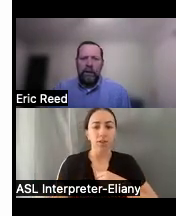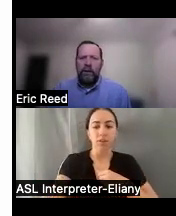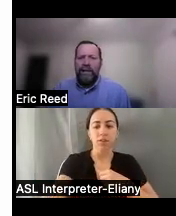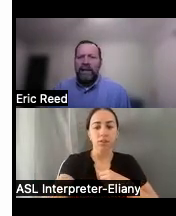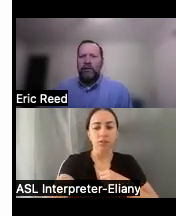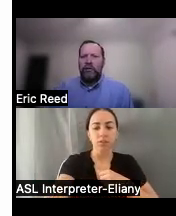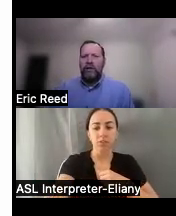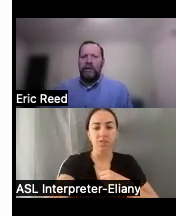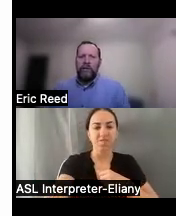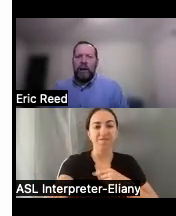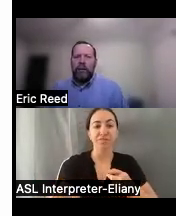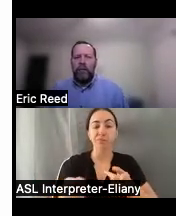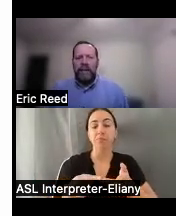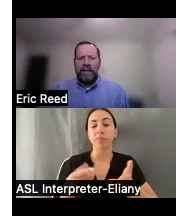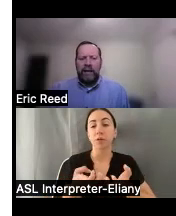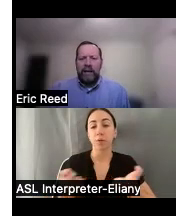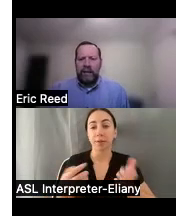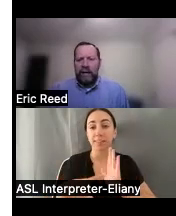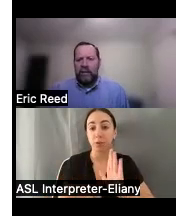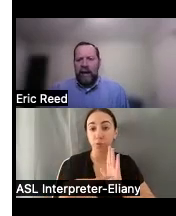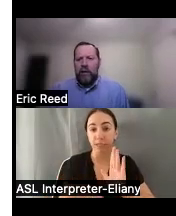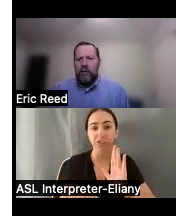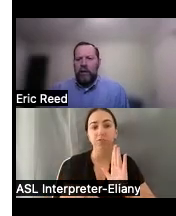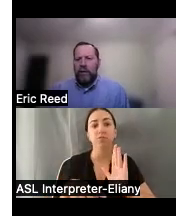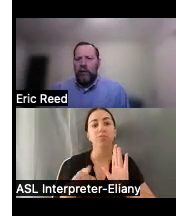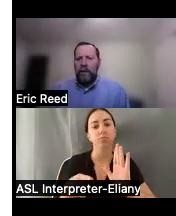device demonstrations is probably one of the biggest things that that we do it's a